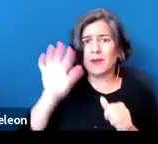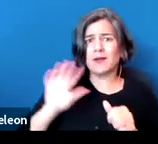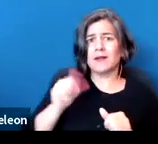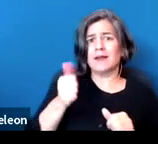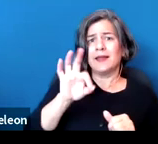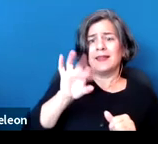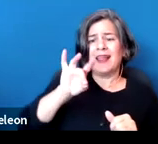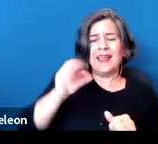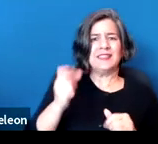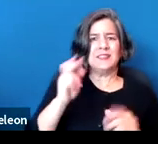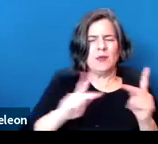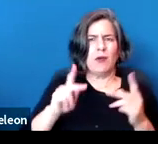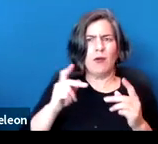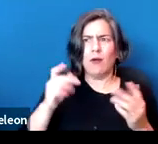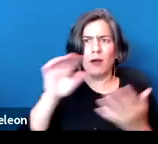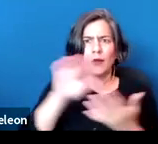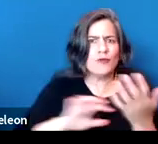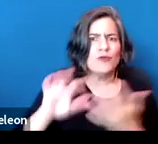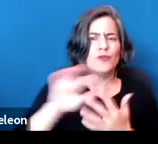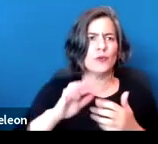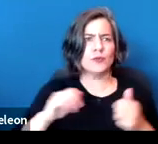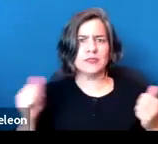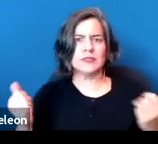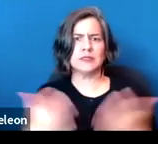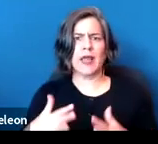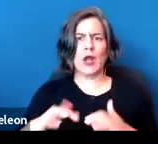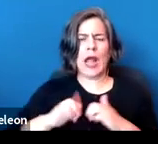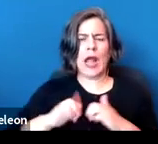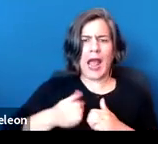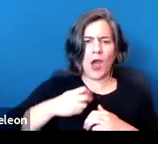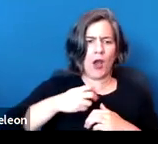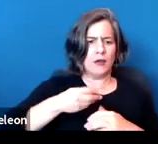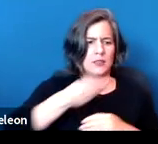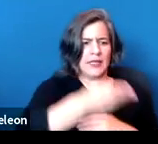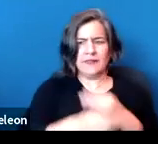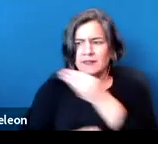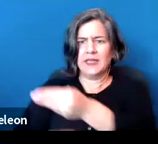including not understood as to its transmissibility characteristics.